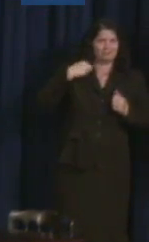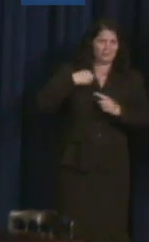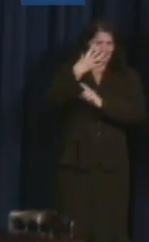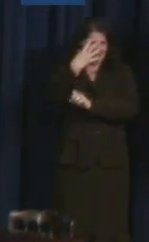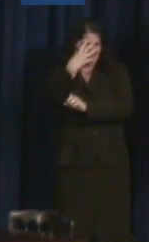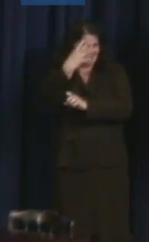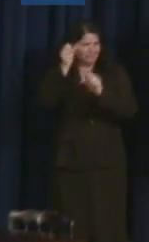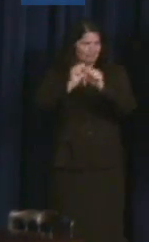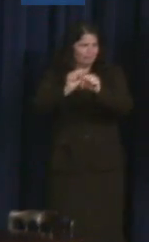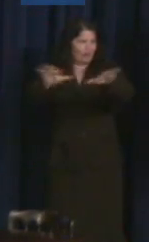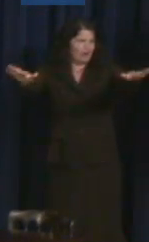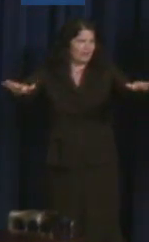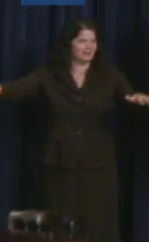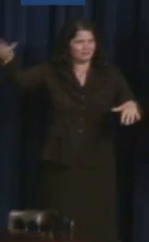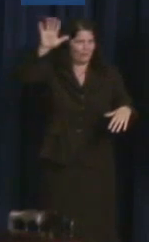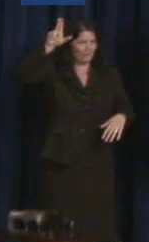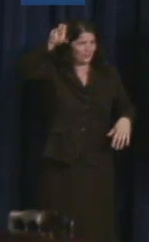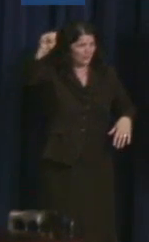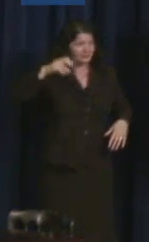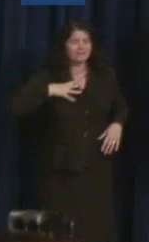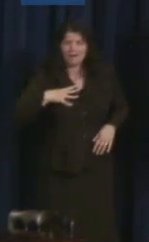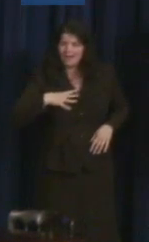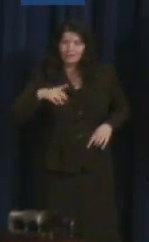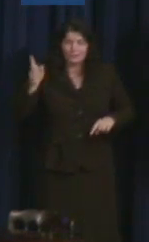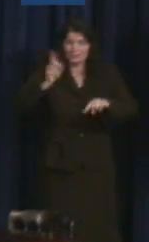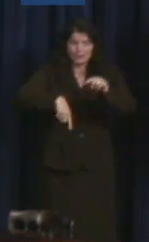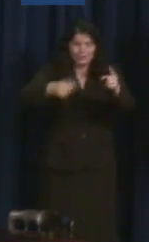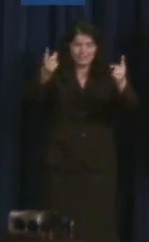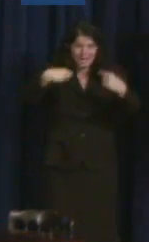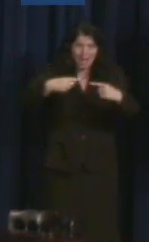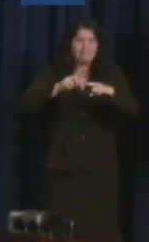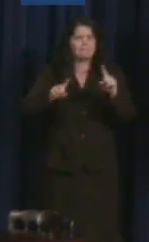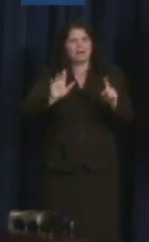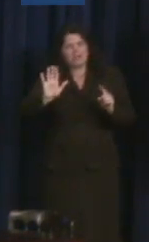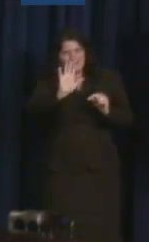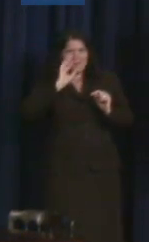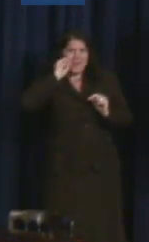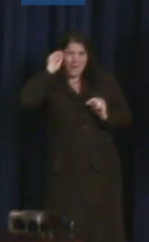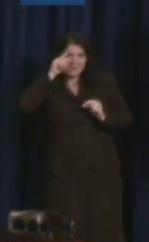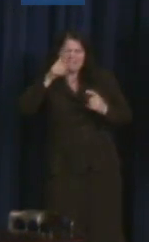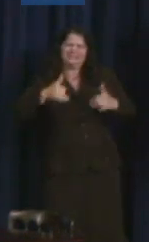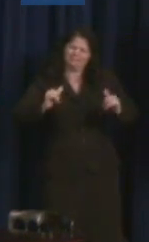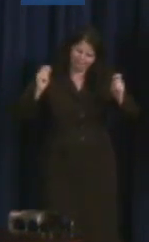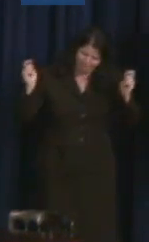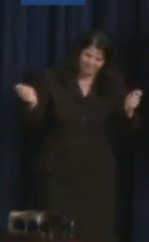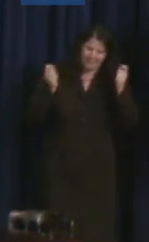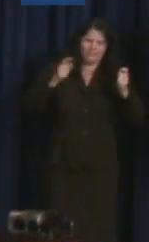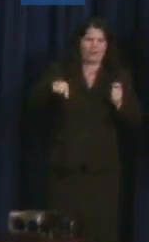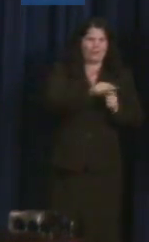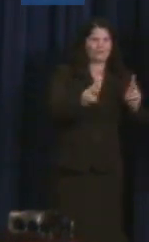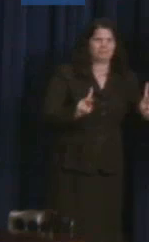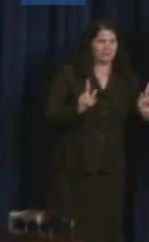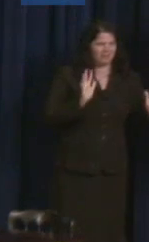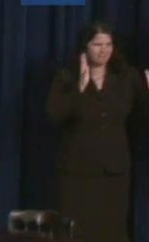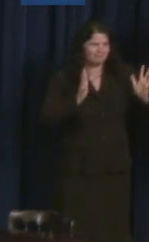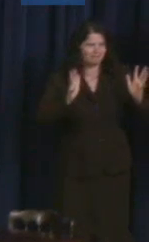couldn't be here, I hope in your home towns you will celebrate these Champions by finding your own champions